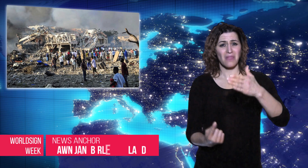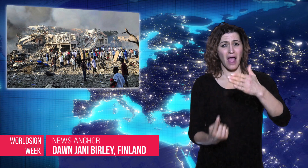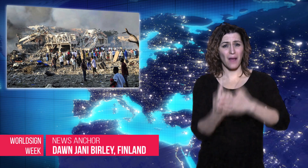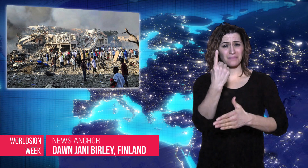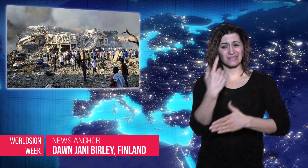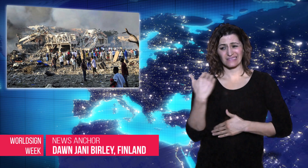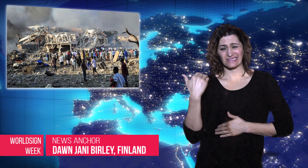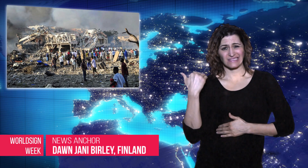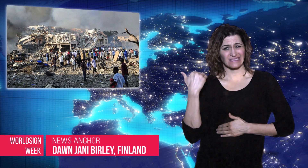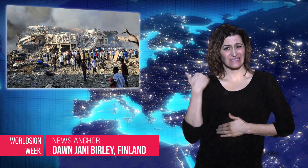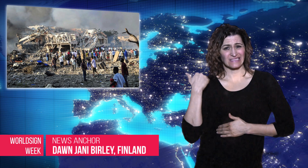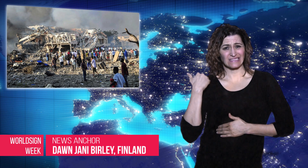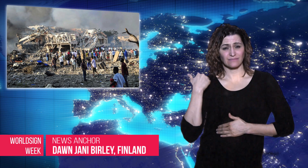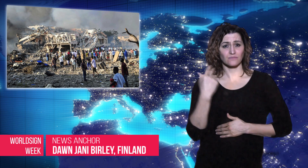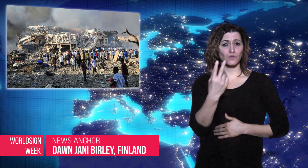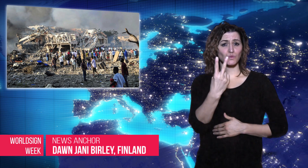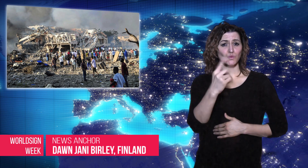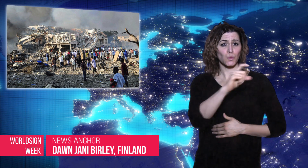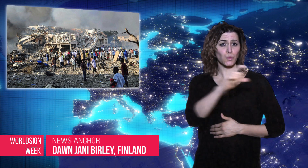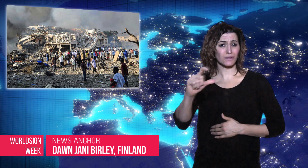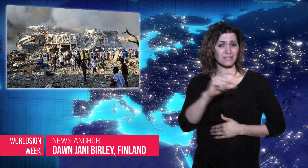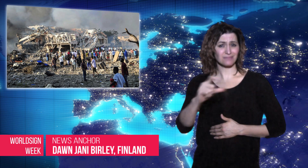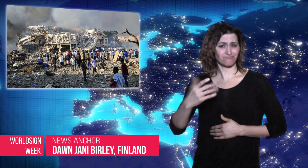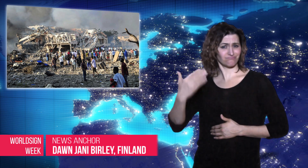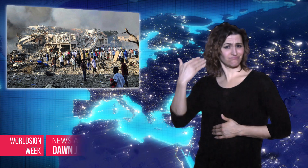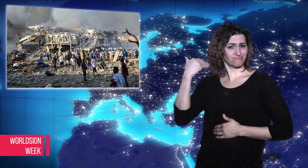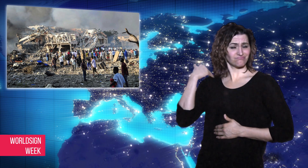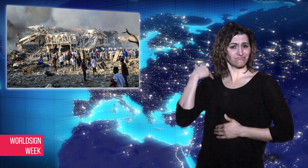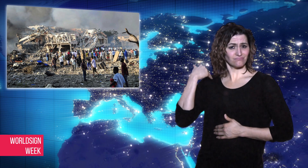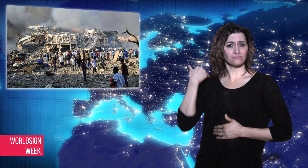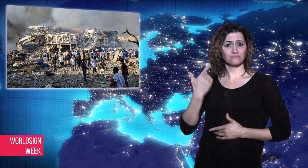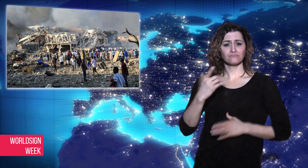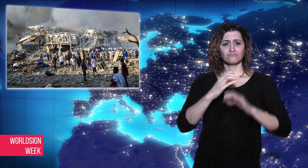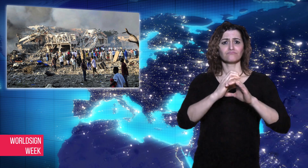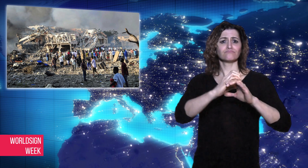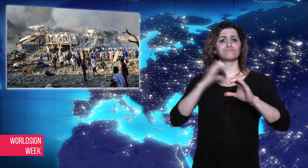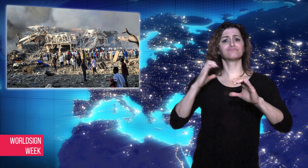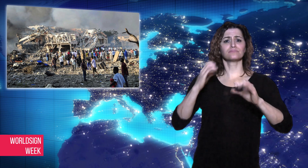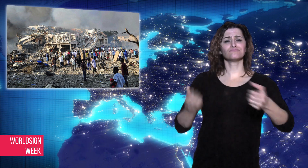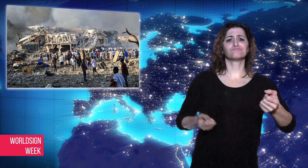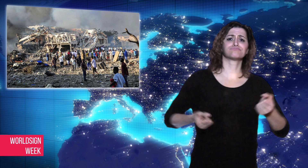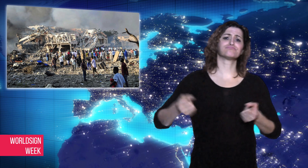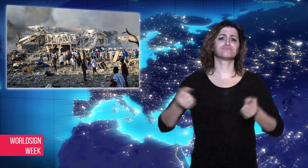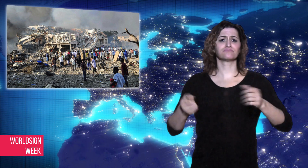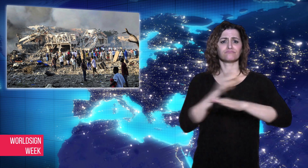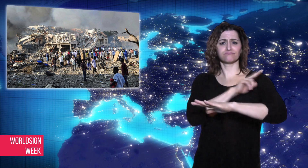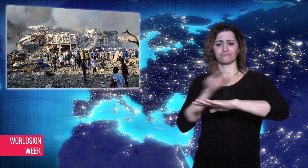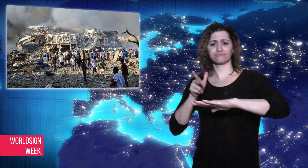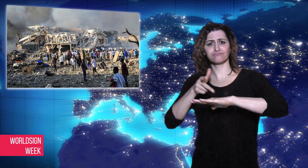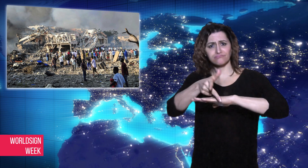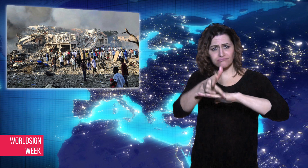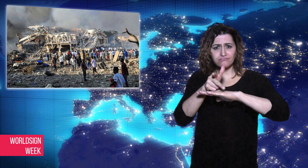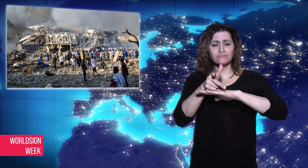Dawn: Just under two weeks after the